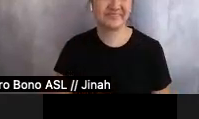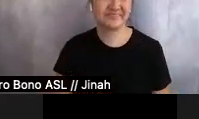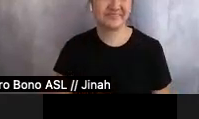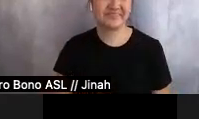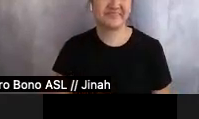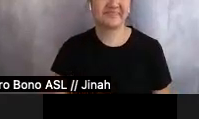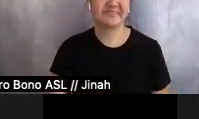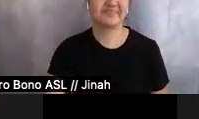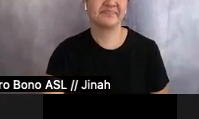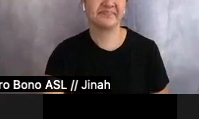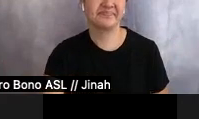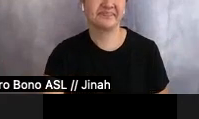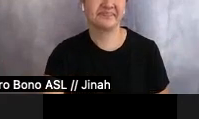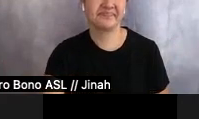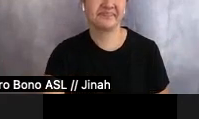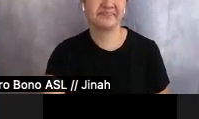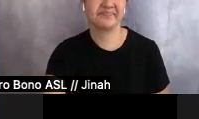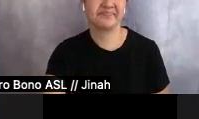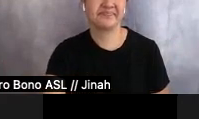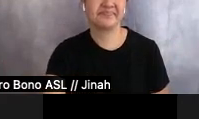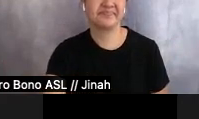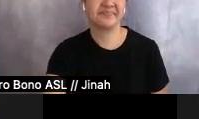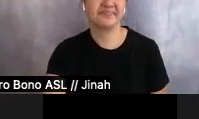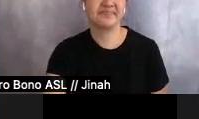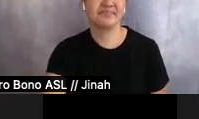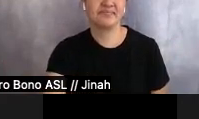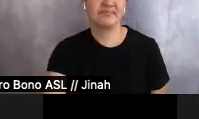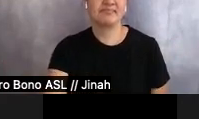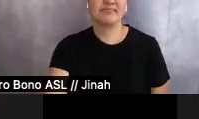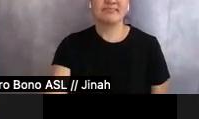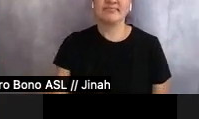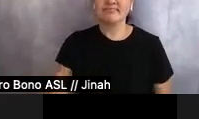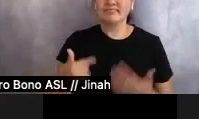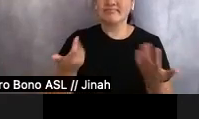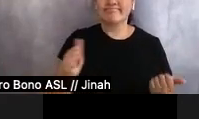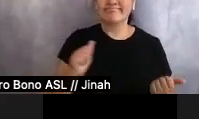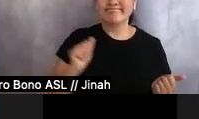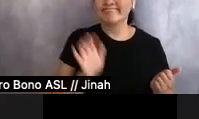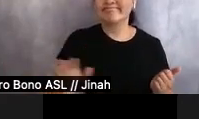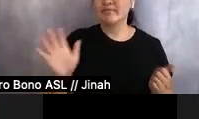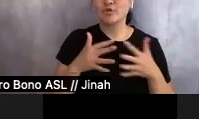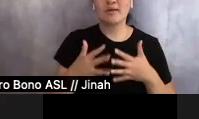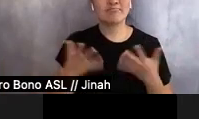So, I think that there's something super special about being Asian American and queer all at the